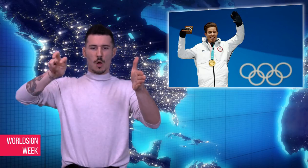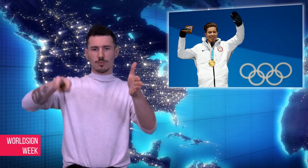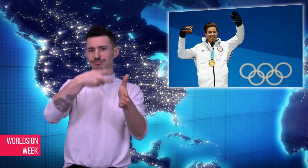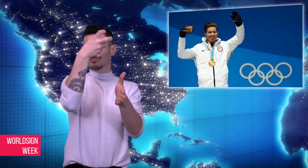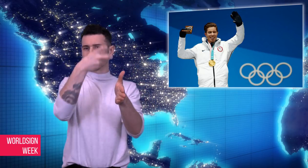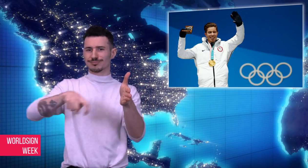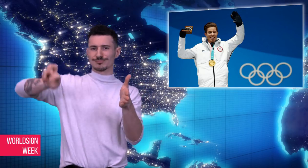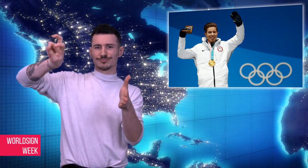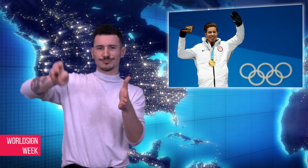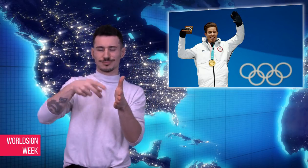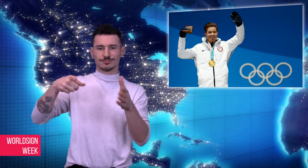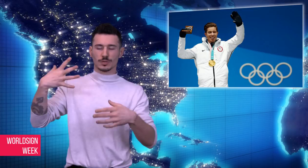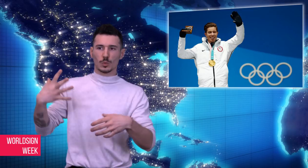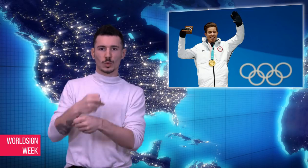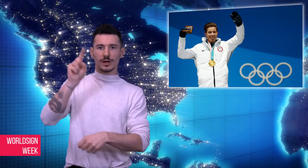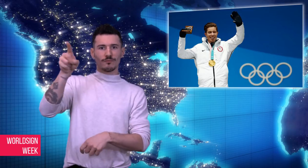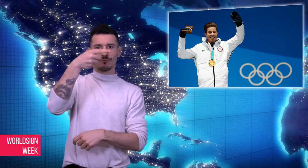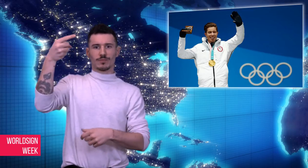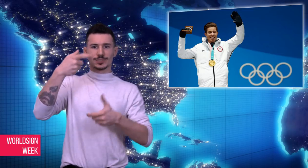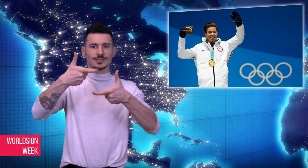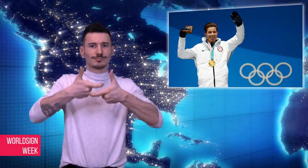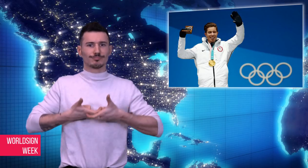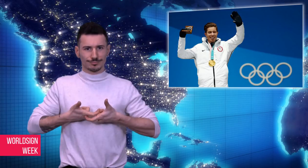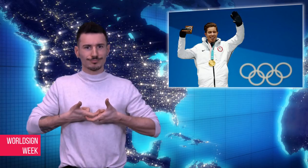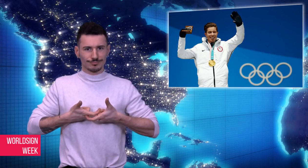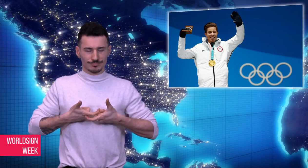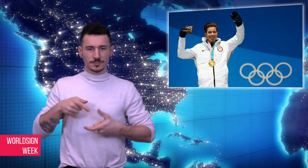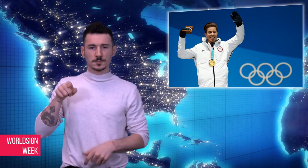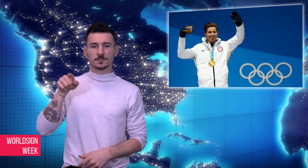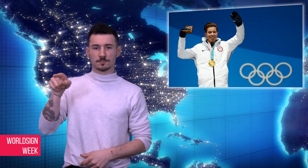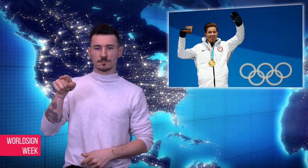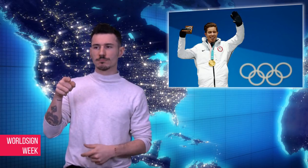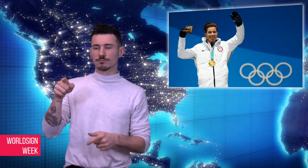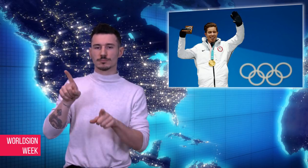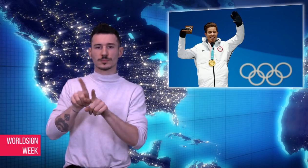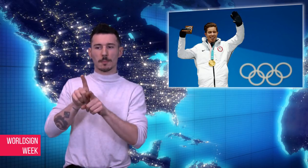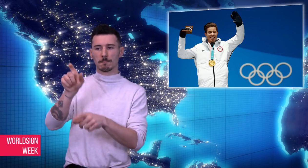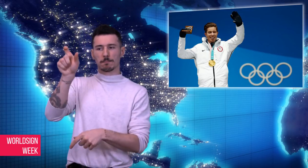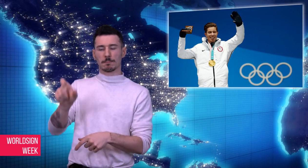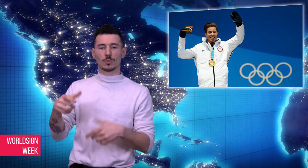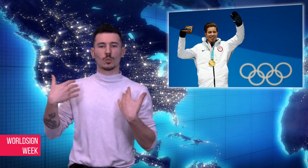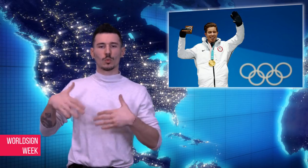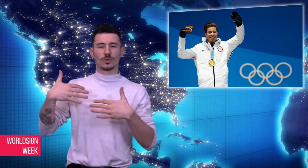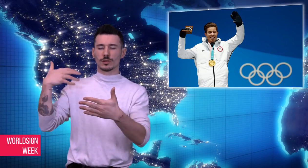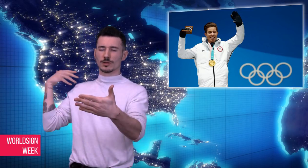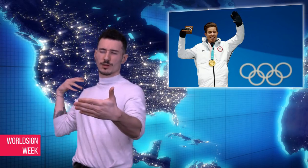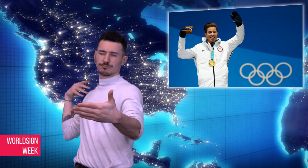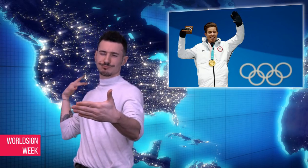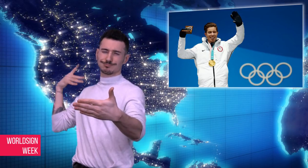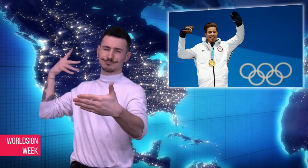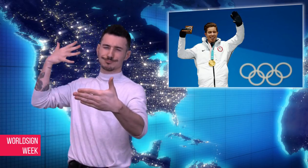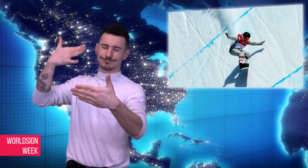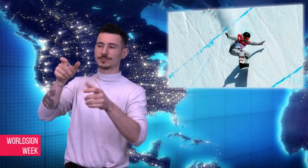gold for the halfpipe event, the first snowboarder in Olympic history to win